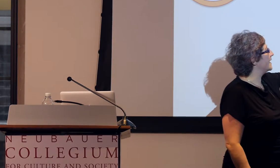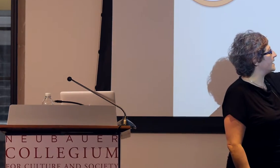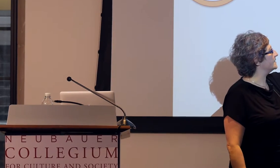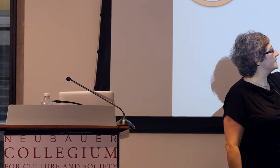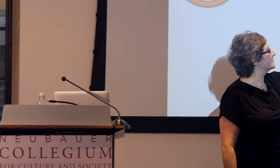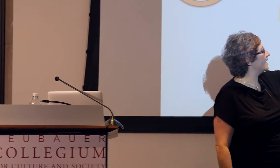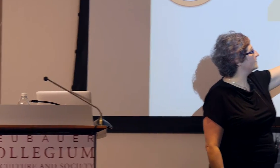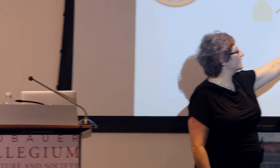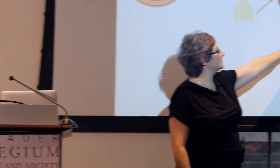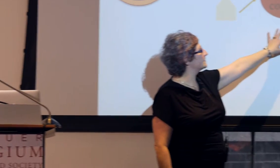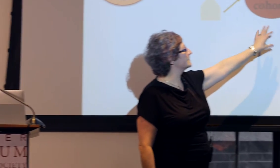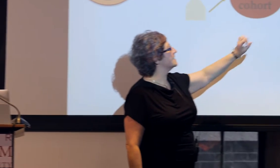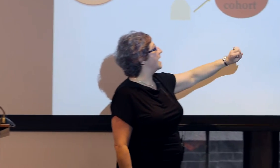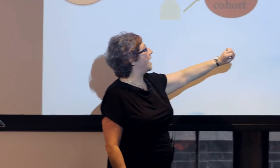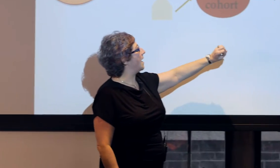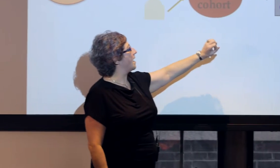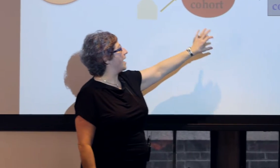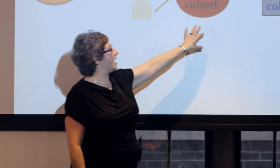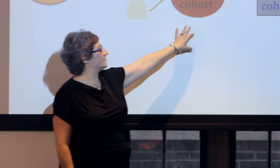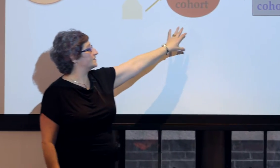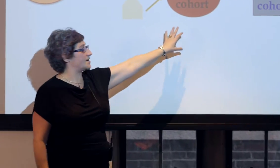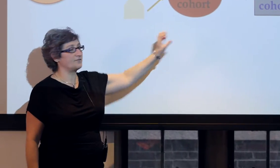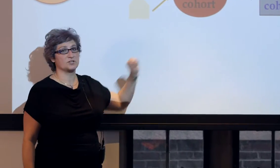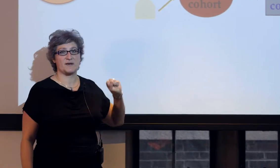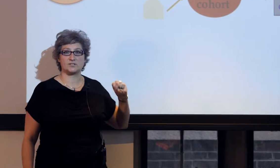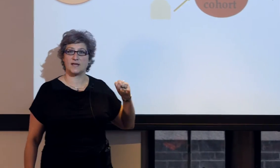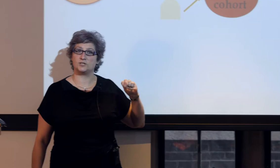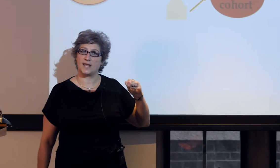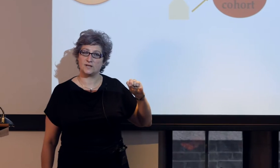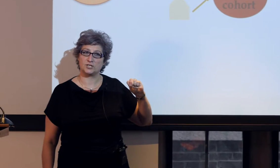in the 1970's at a center for special education,